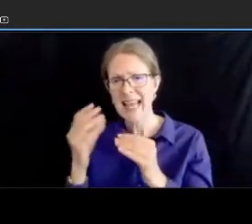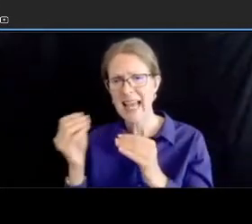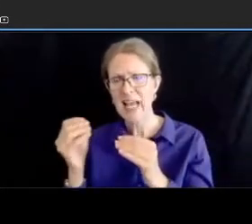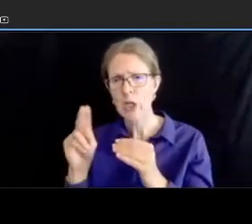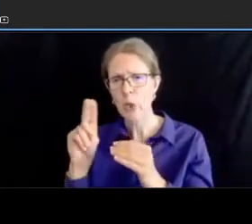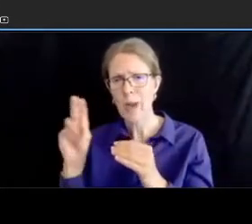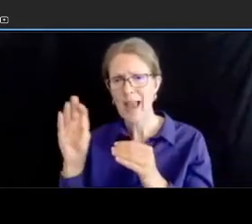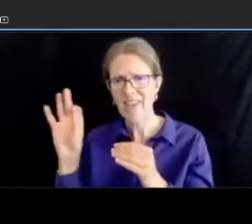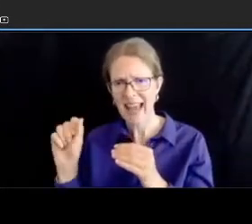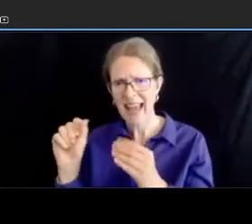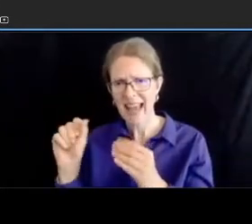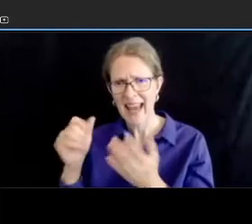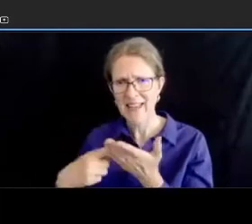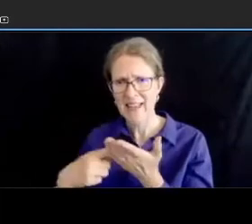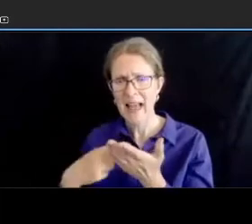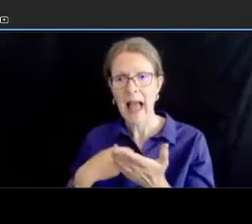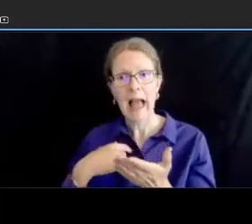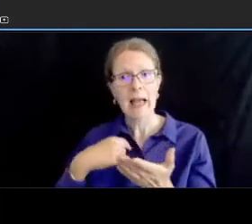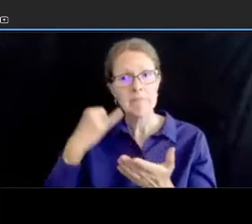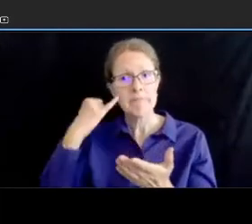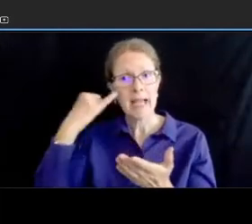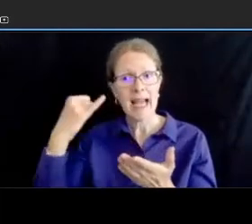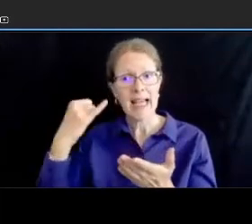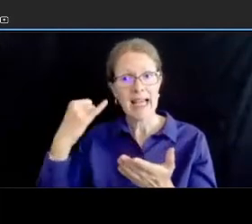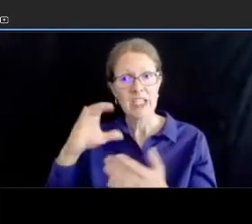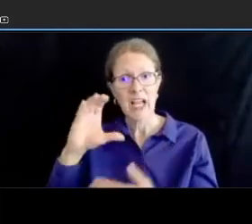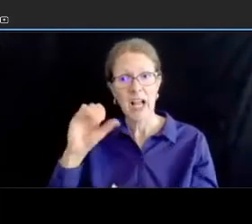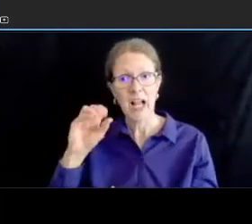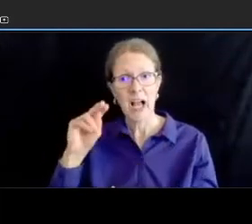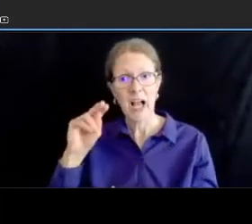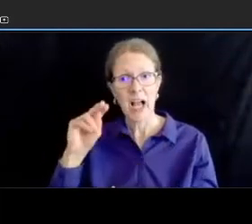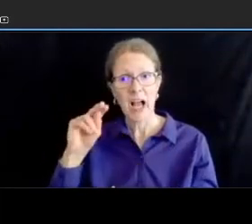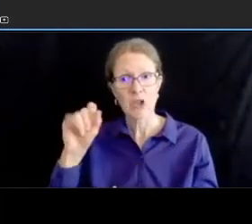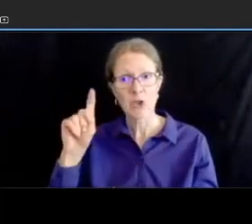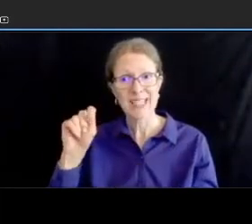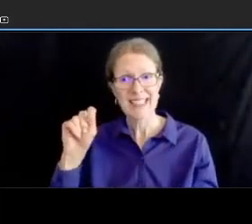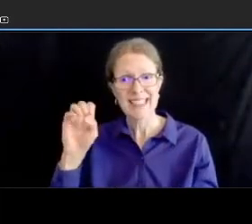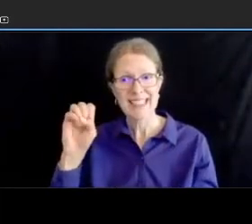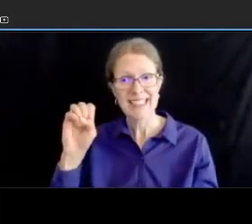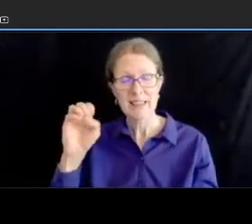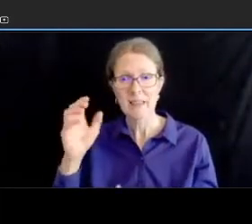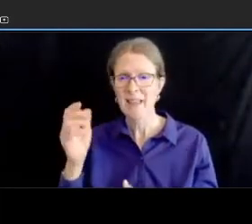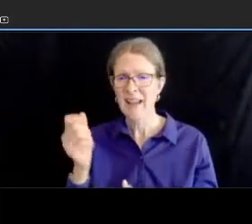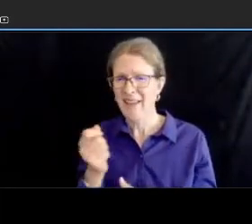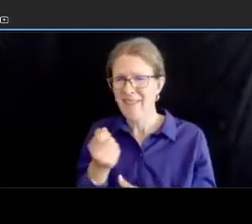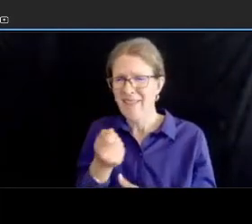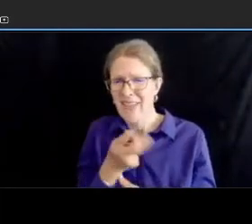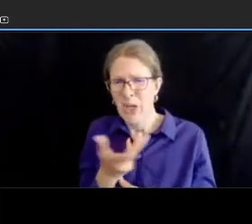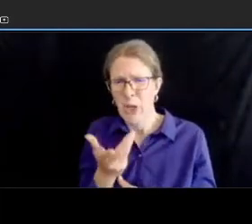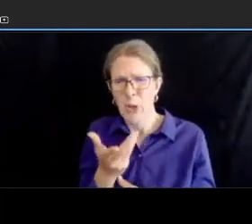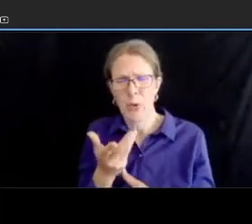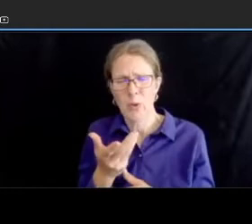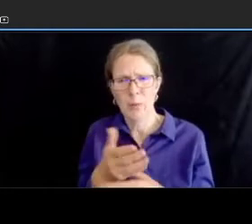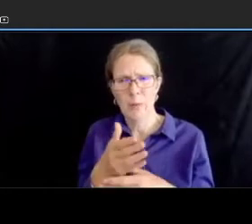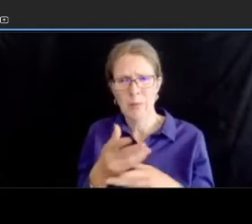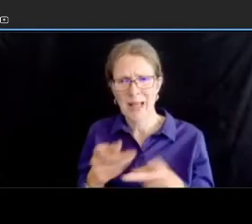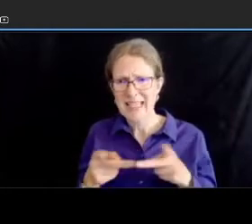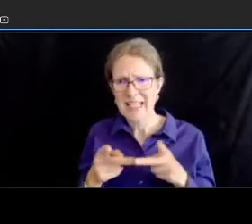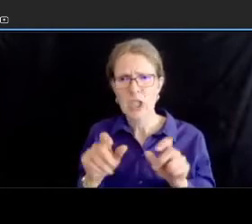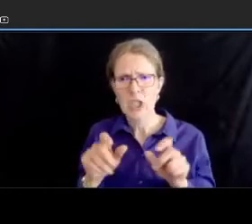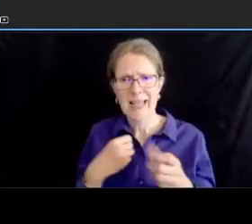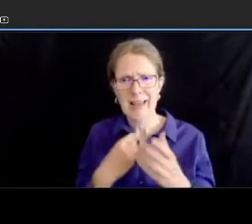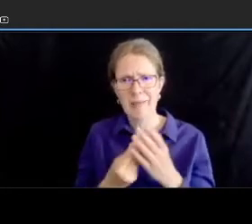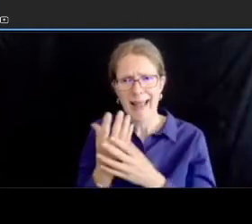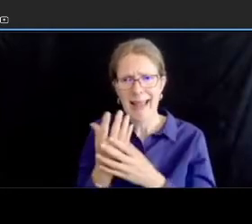where we even have room to put them and i i imagine that they will probably be concrete